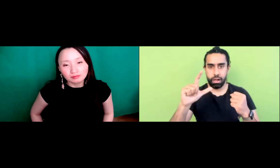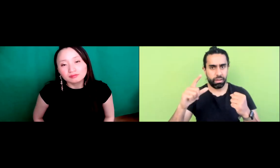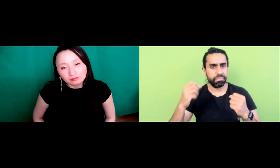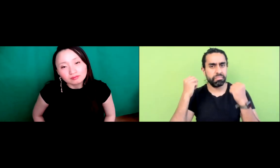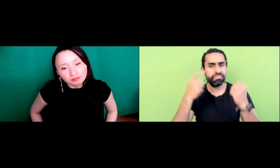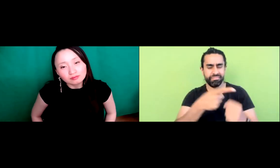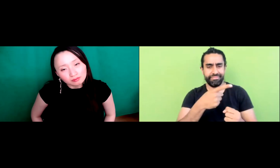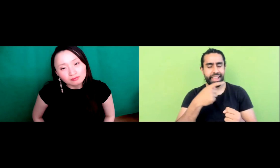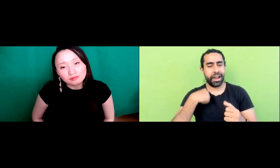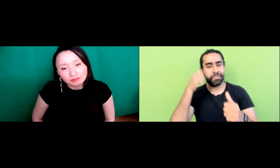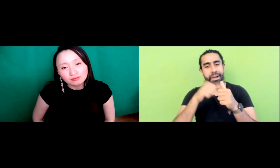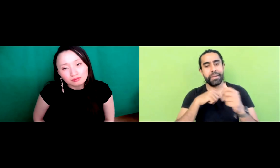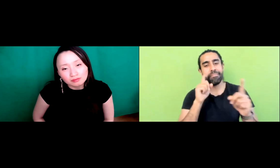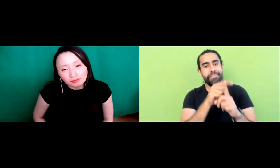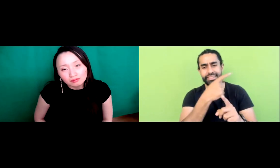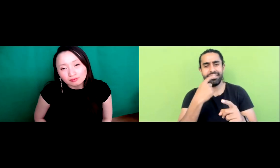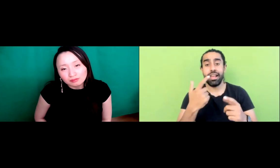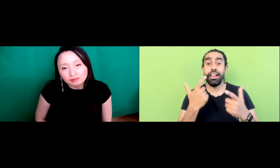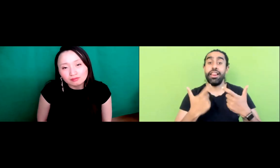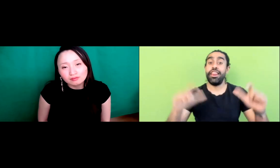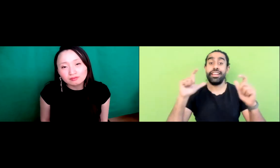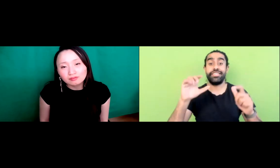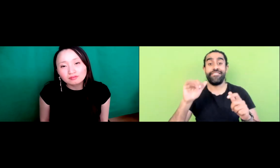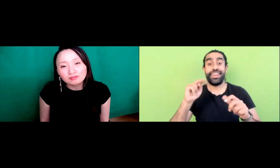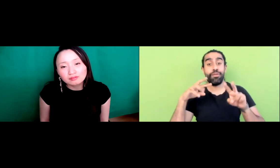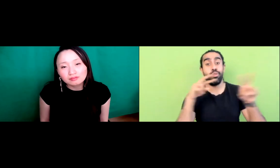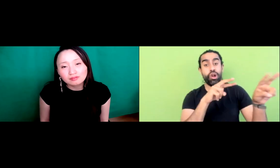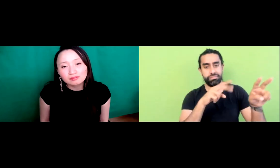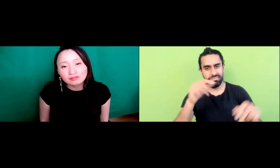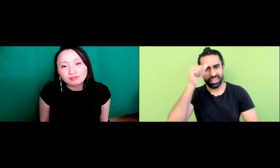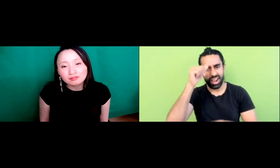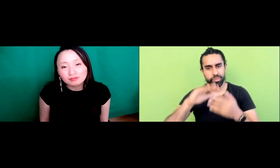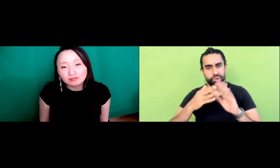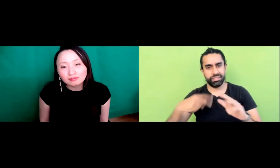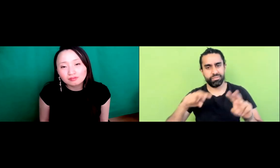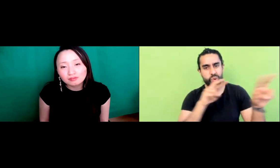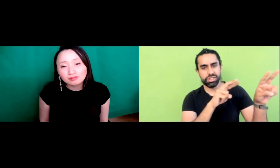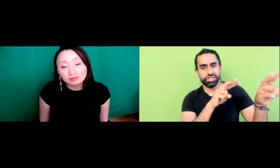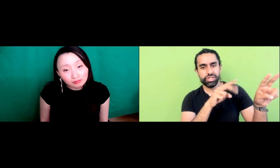you know, once the daily mass really started going I remember, you know, meeting